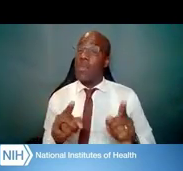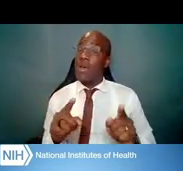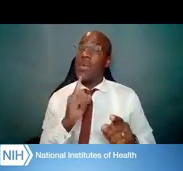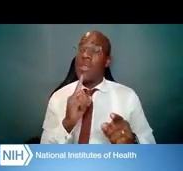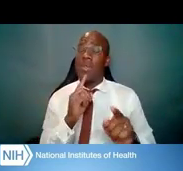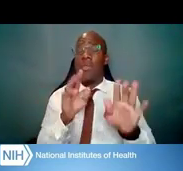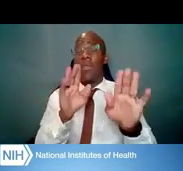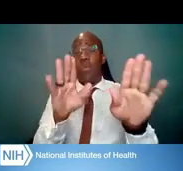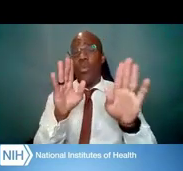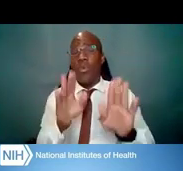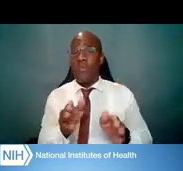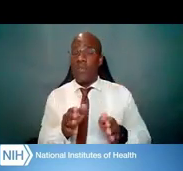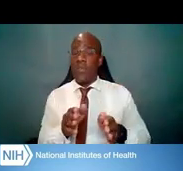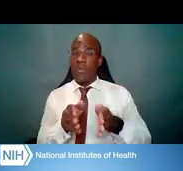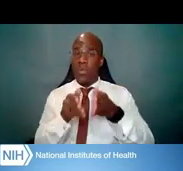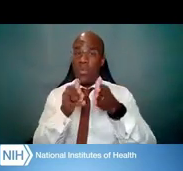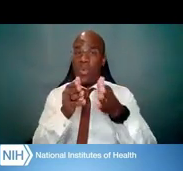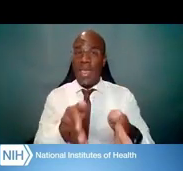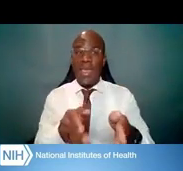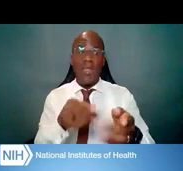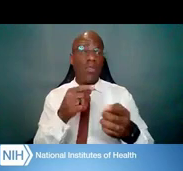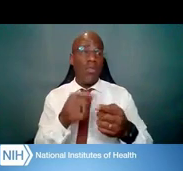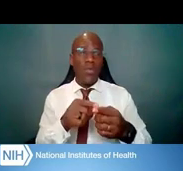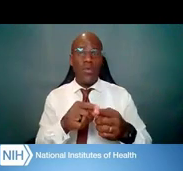to push you forward to independence.